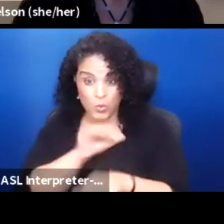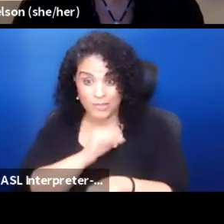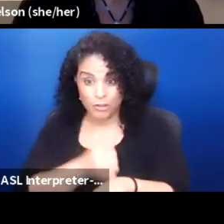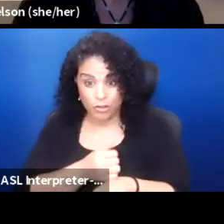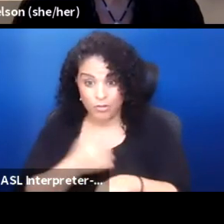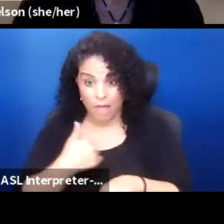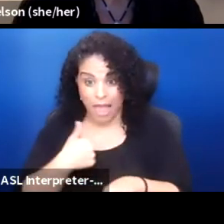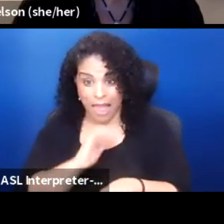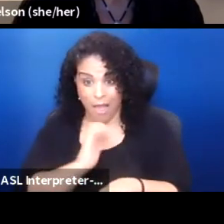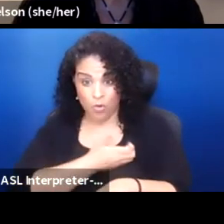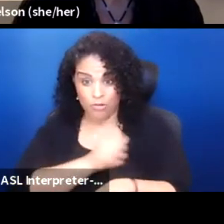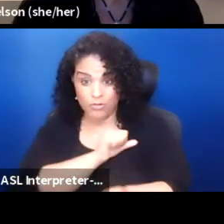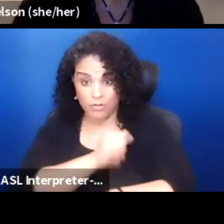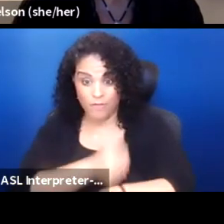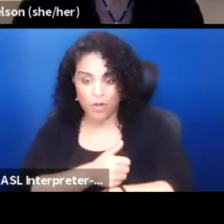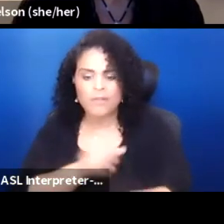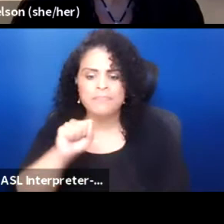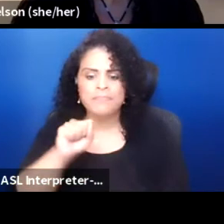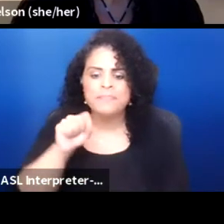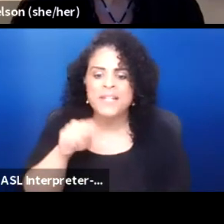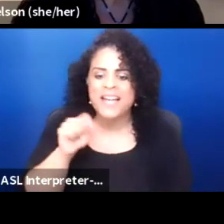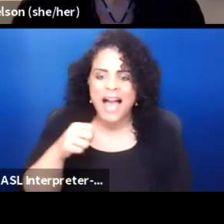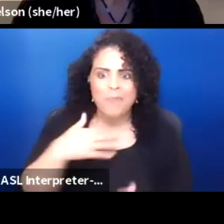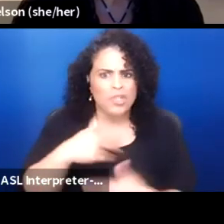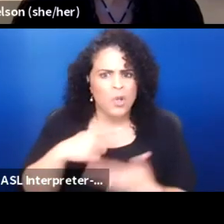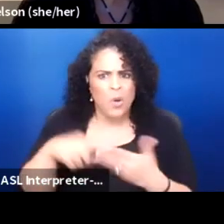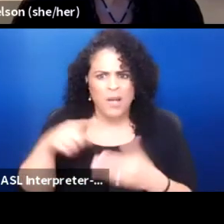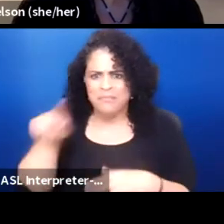Okay. I appreciate everything everybody said. It's nice to hear you guys.